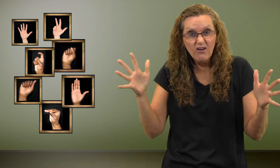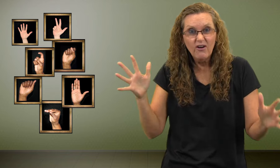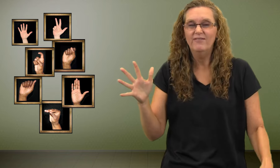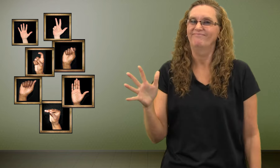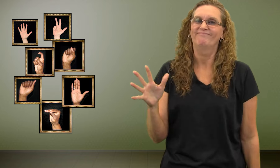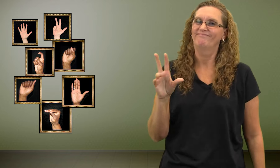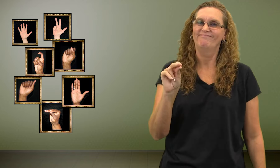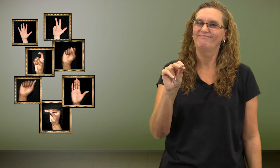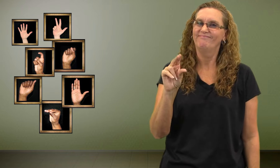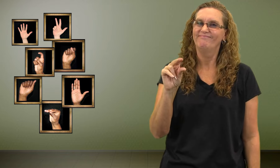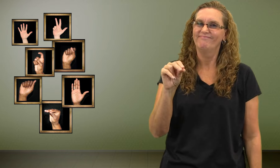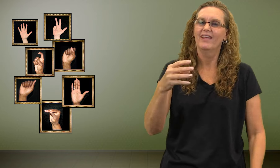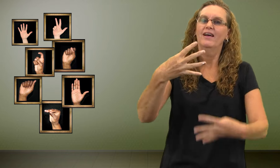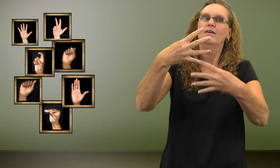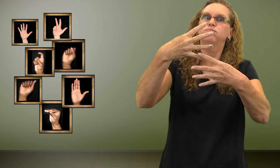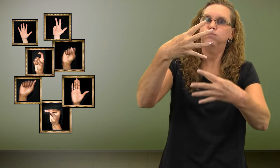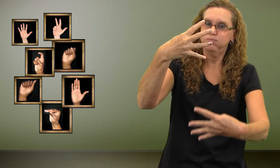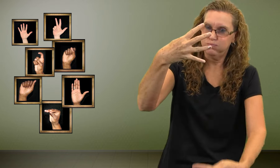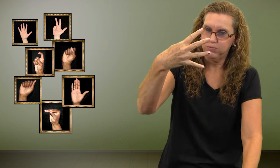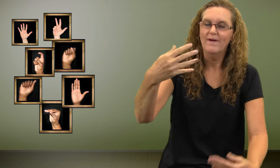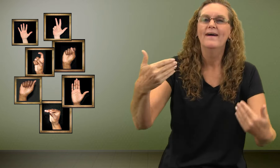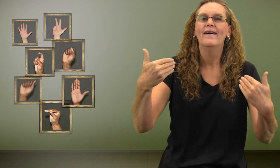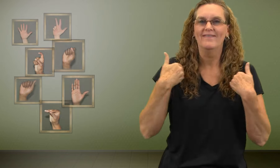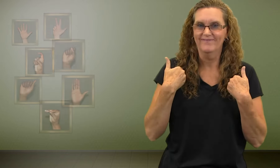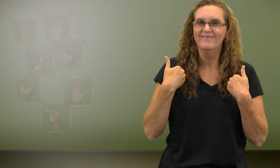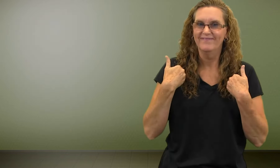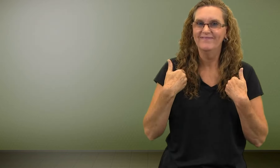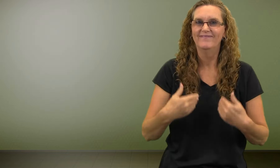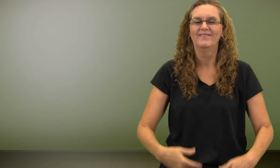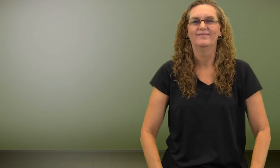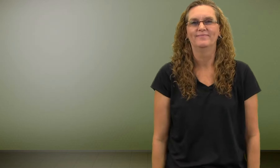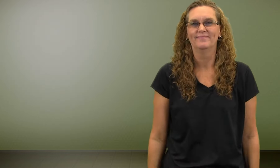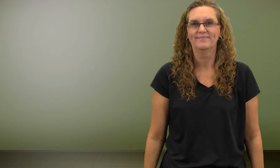Now is that all of them? No. There are many more.